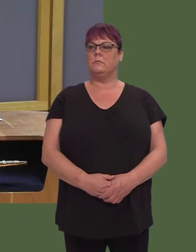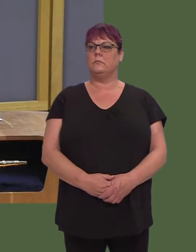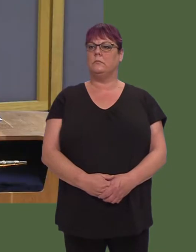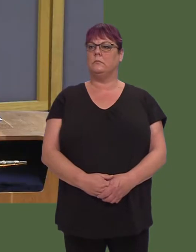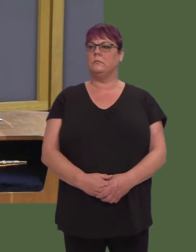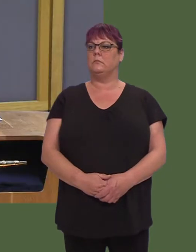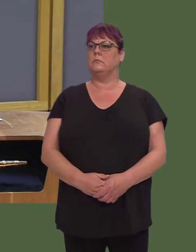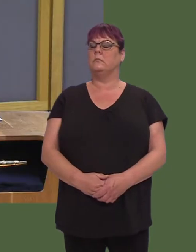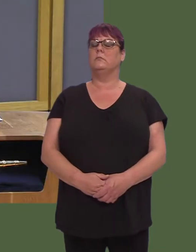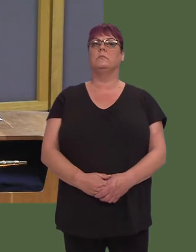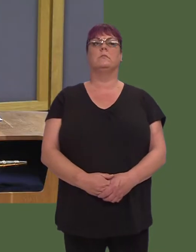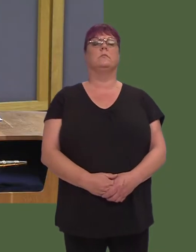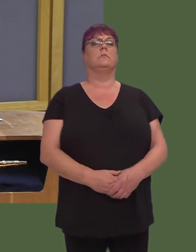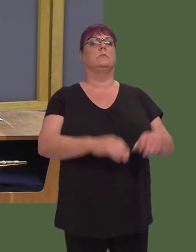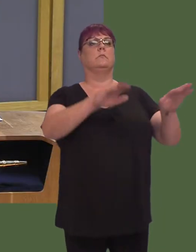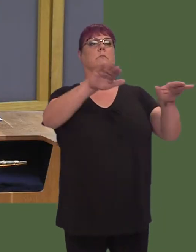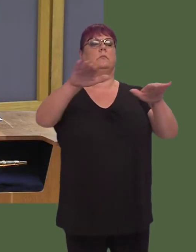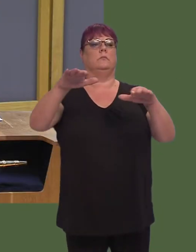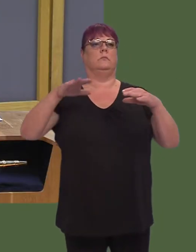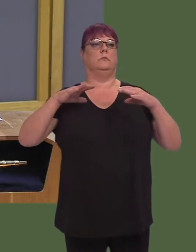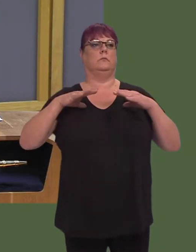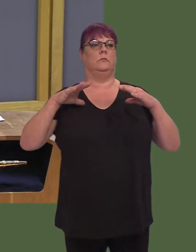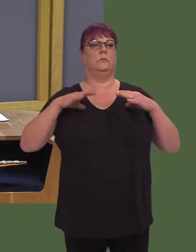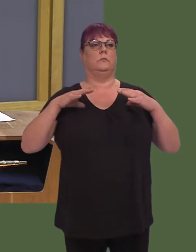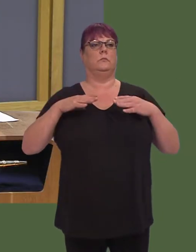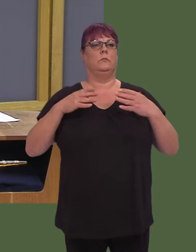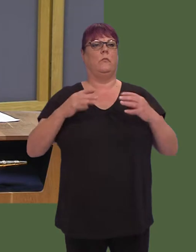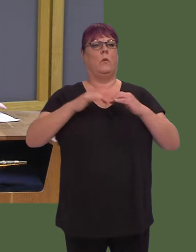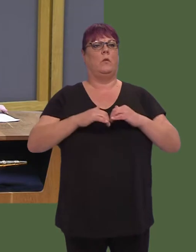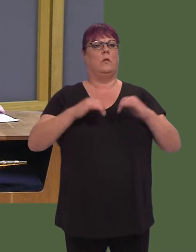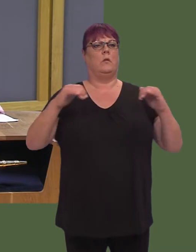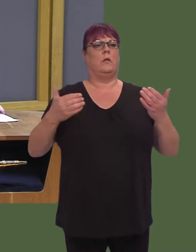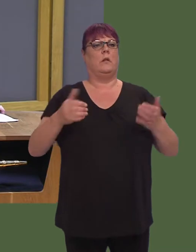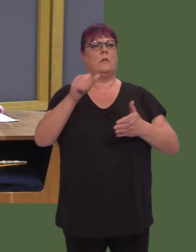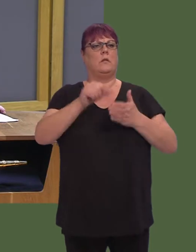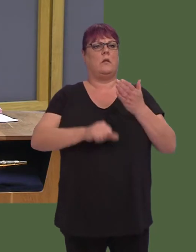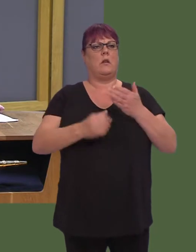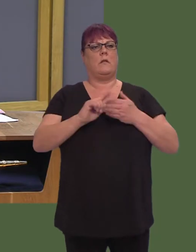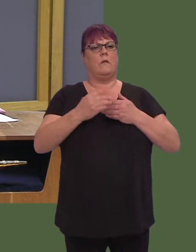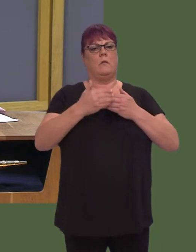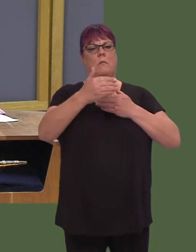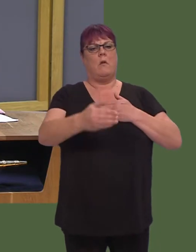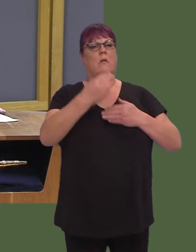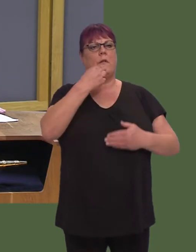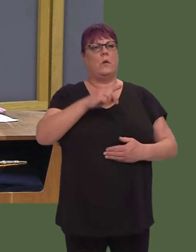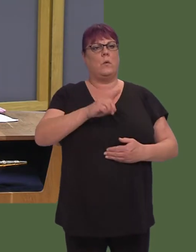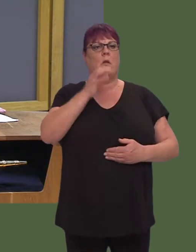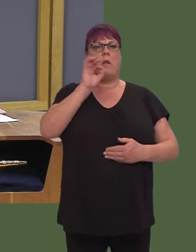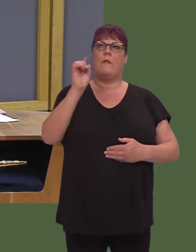FMQ_Verbatim Y Llywydd / The Llywydd: Yr eitem gyntaf ar ein hagenda'r prynhawn yma yw'r cwestiynau i'r Prif Weinidog, ac mae'r cwestiwn cyntaf gan Leanne Wood.